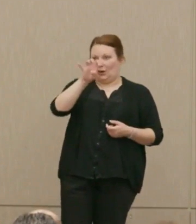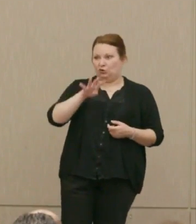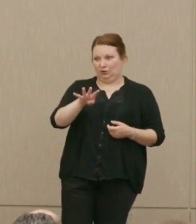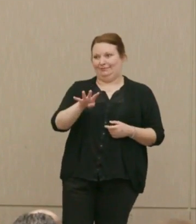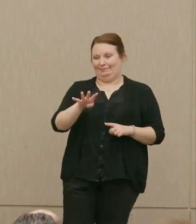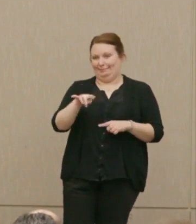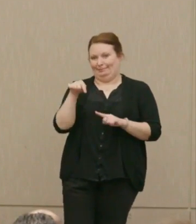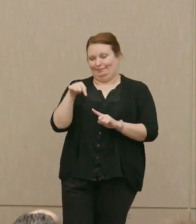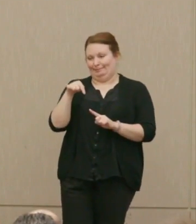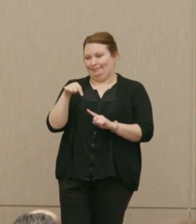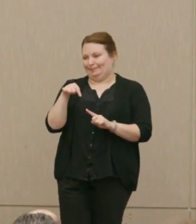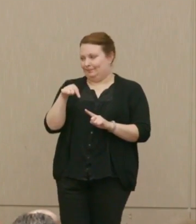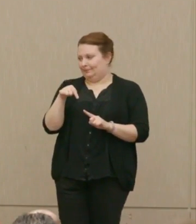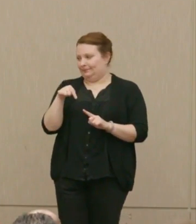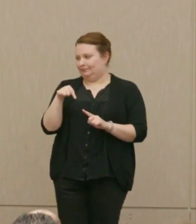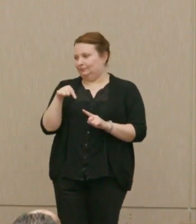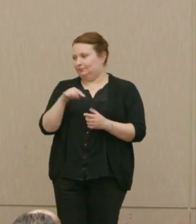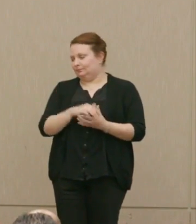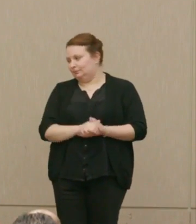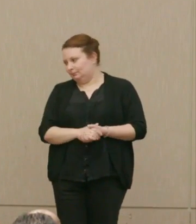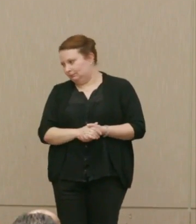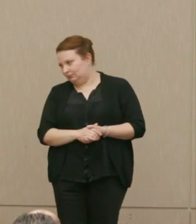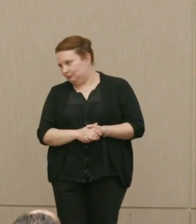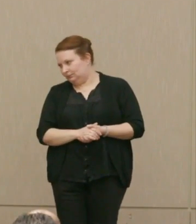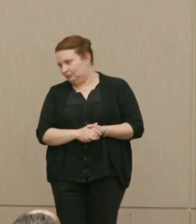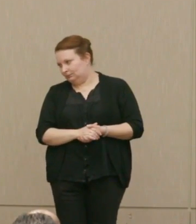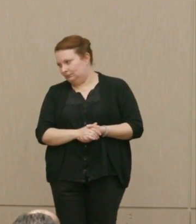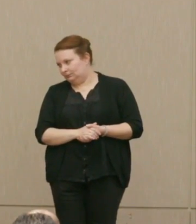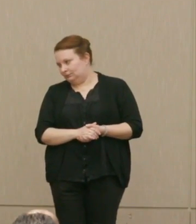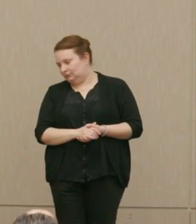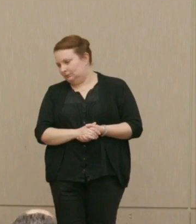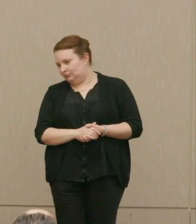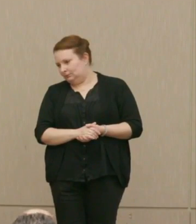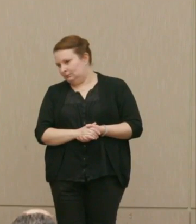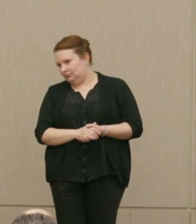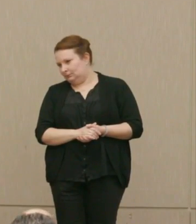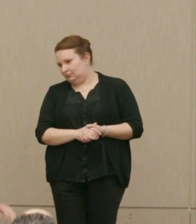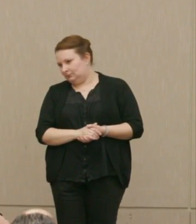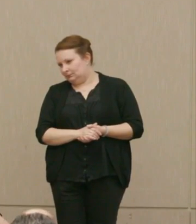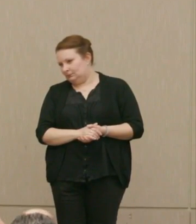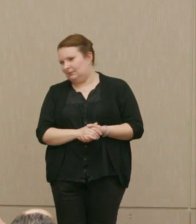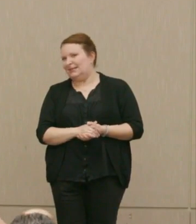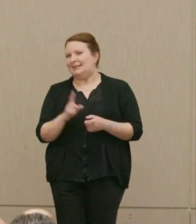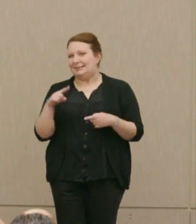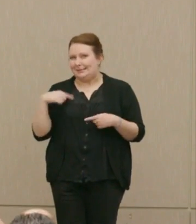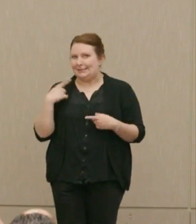I now see, in background to this, and this is really since my book came out a year ago,